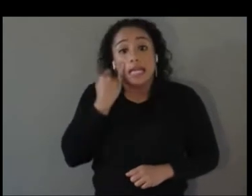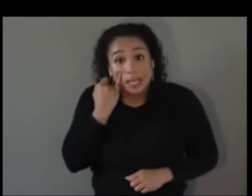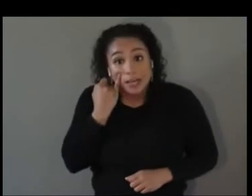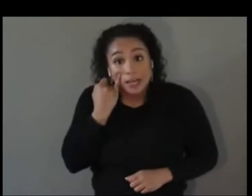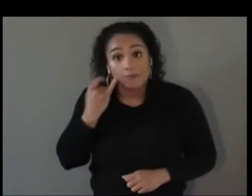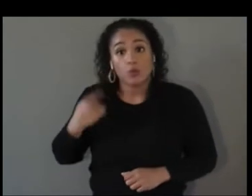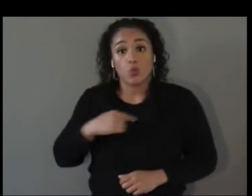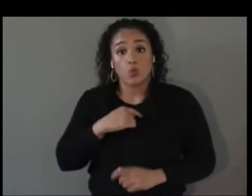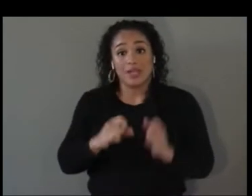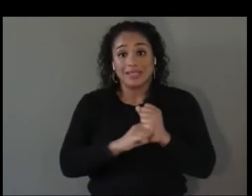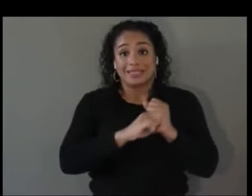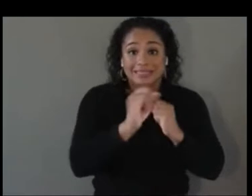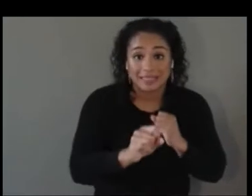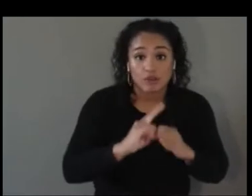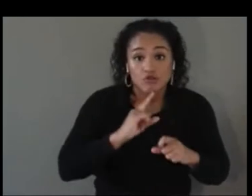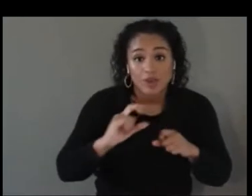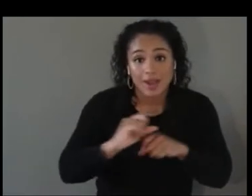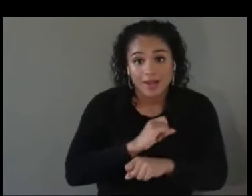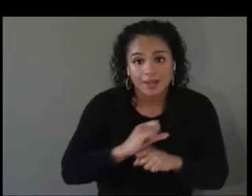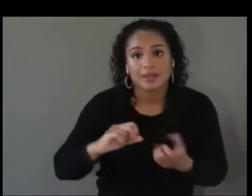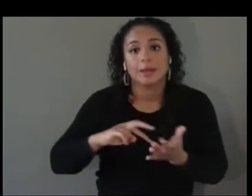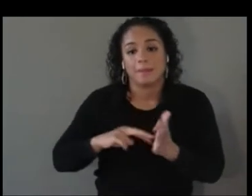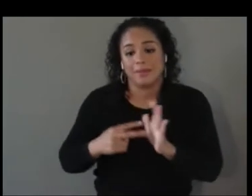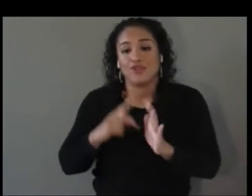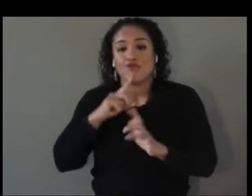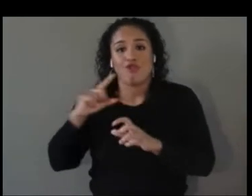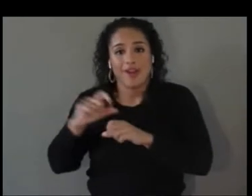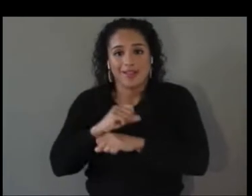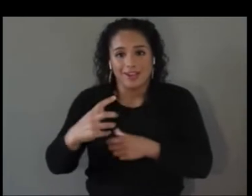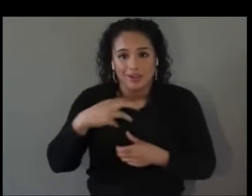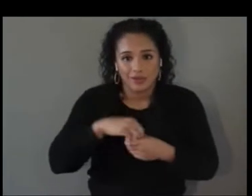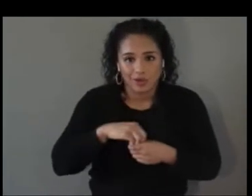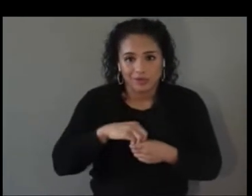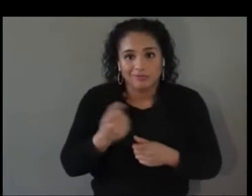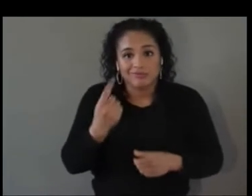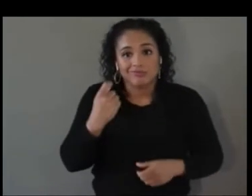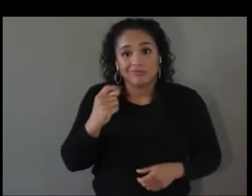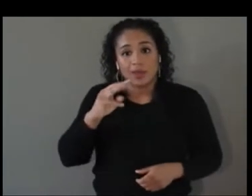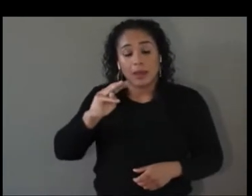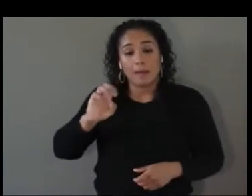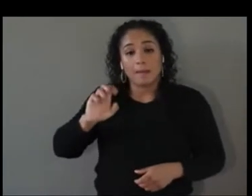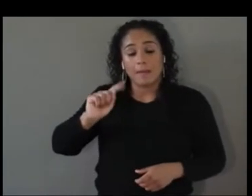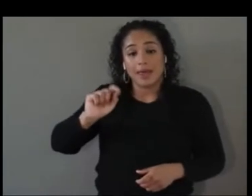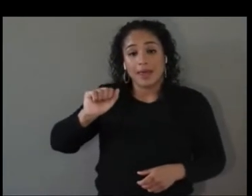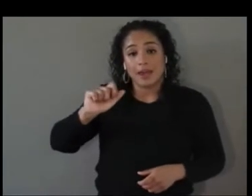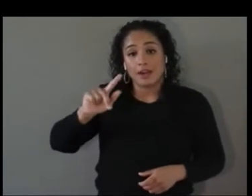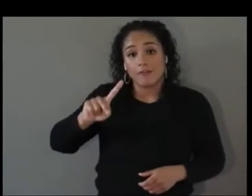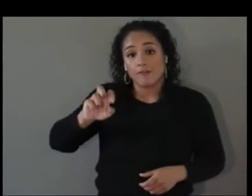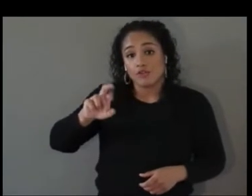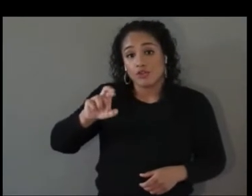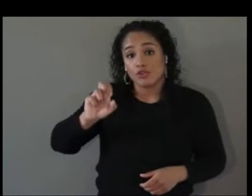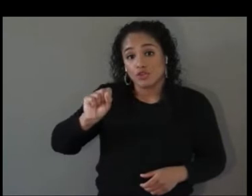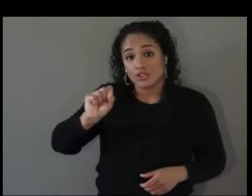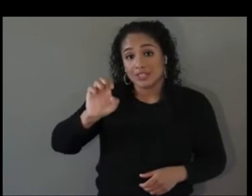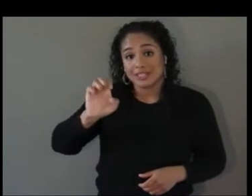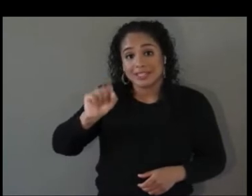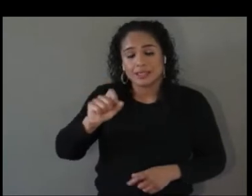metaverses you cannot have metaverses without meta people. We will never be as great as we